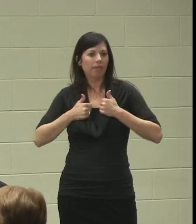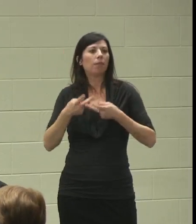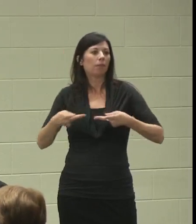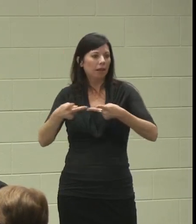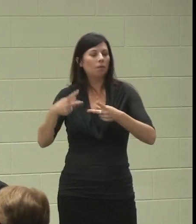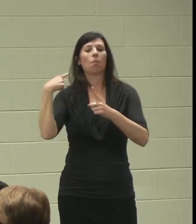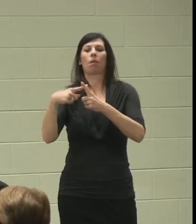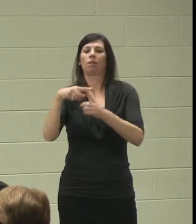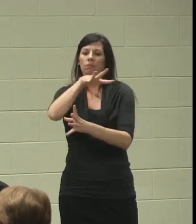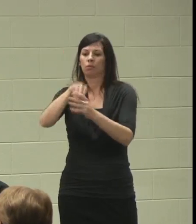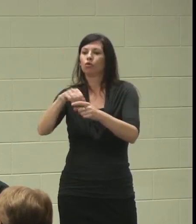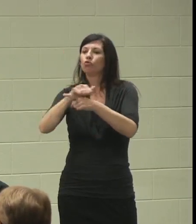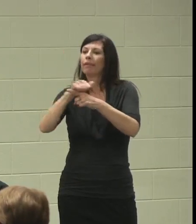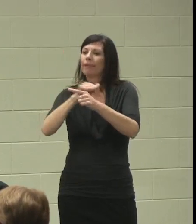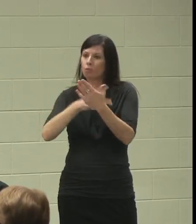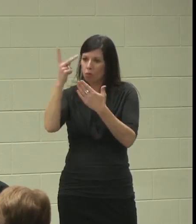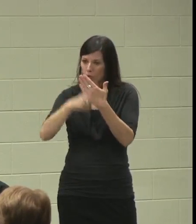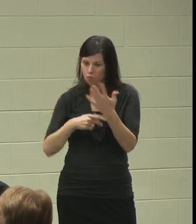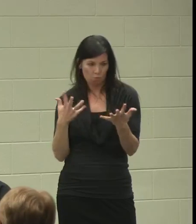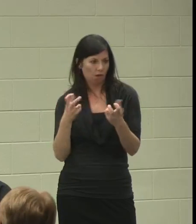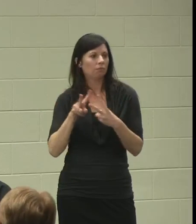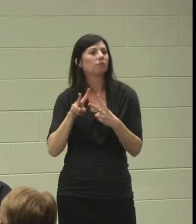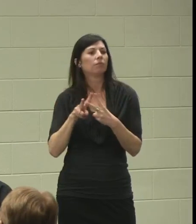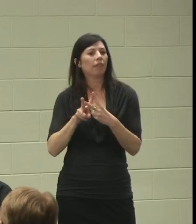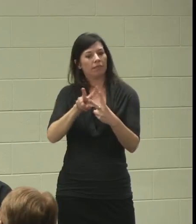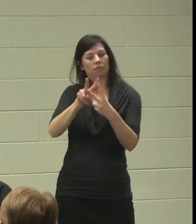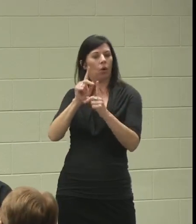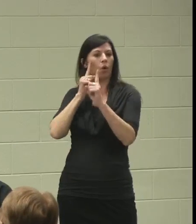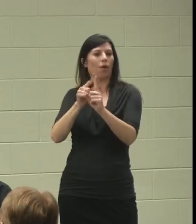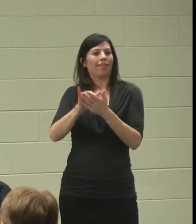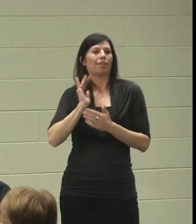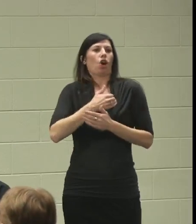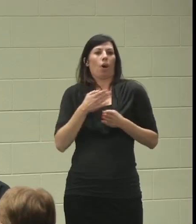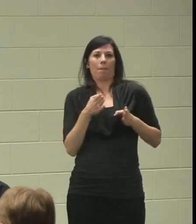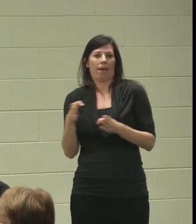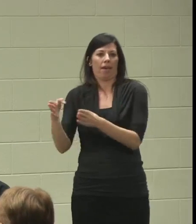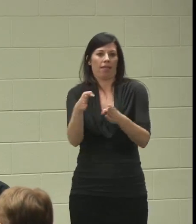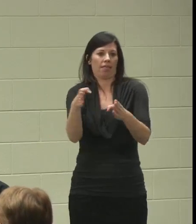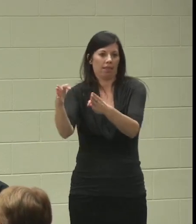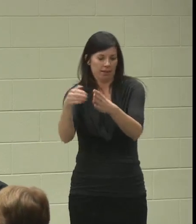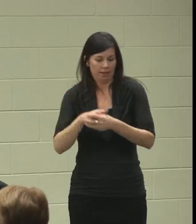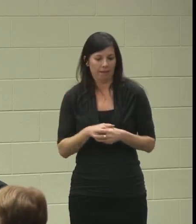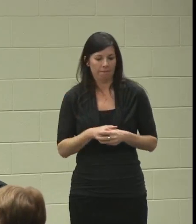into a training program, and that's the course we have to take. Hopefully our experience